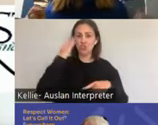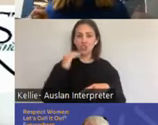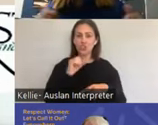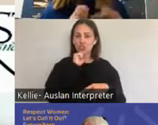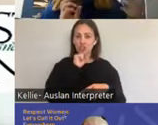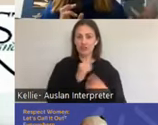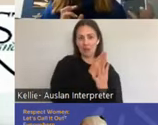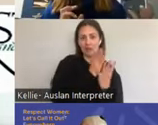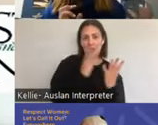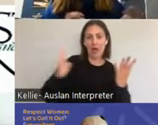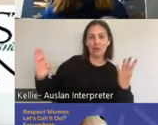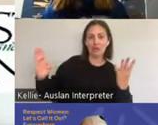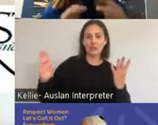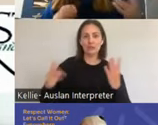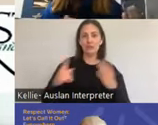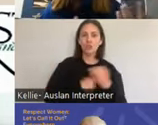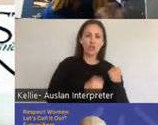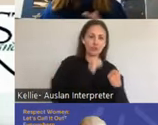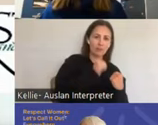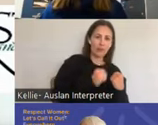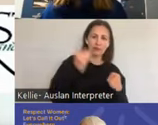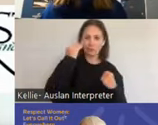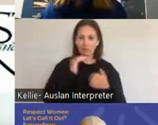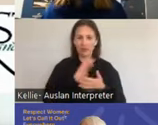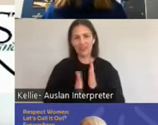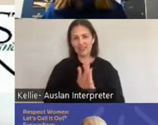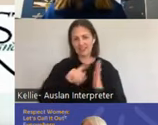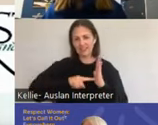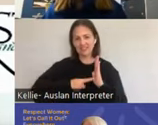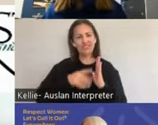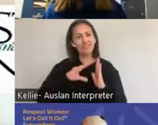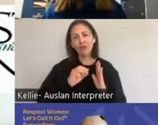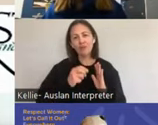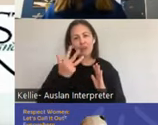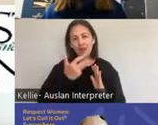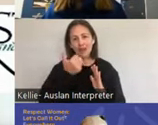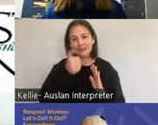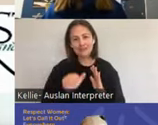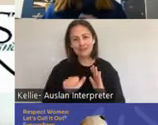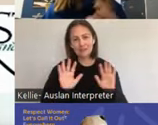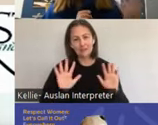So it's basic on that. I also like to acknowledge that the masters and Johnsons although they did